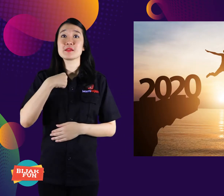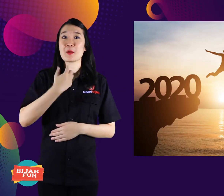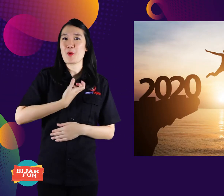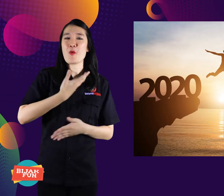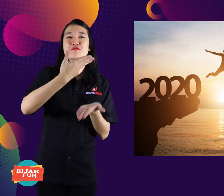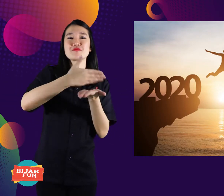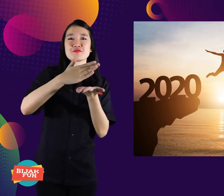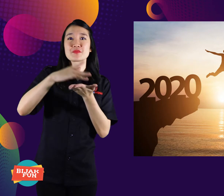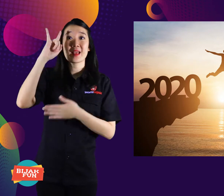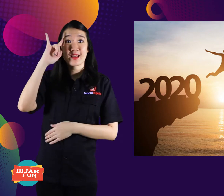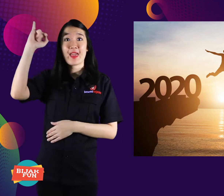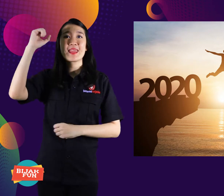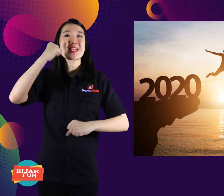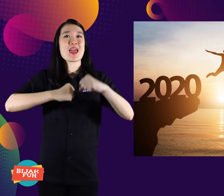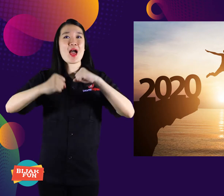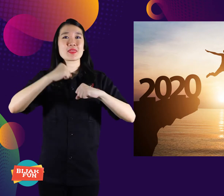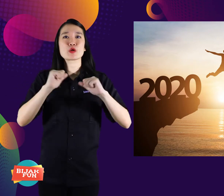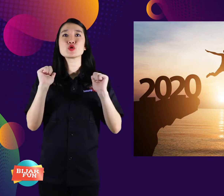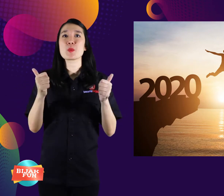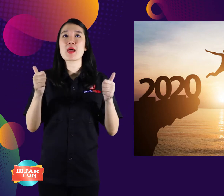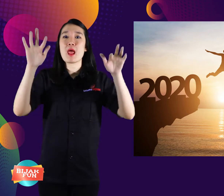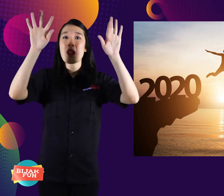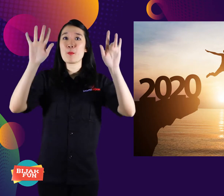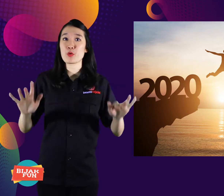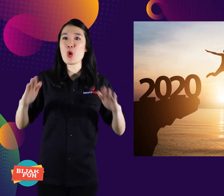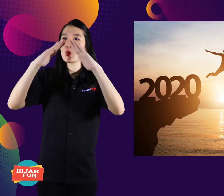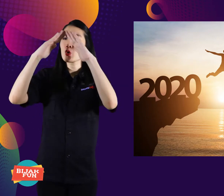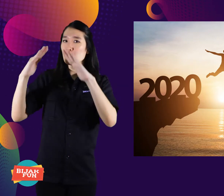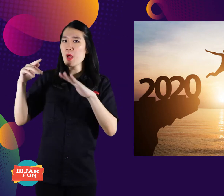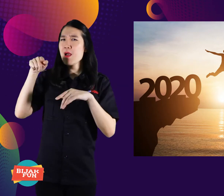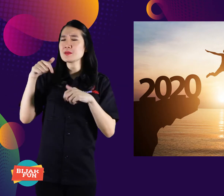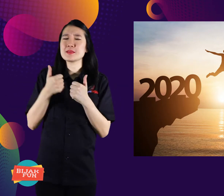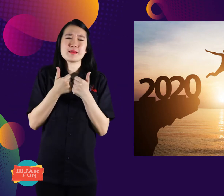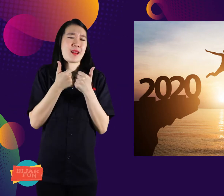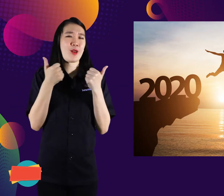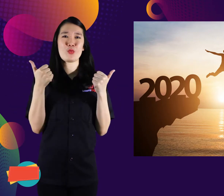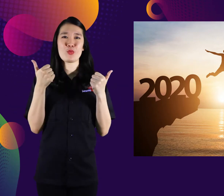I want to share ideas for activities to make your vacation at home fun.